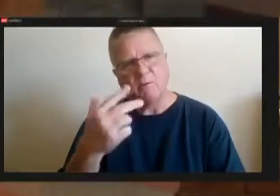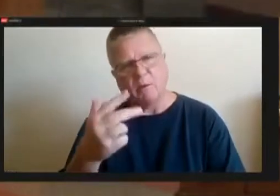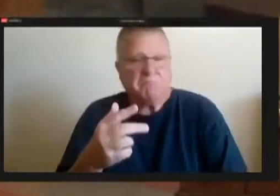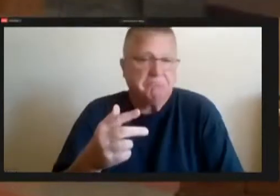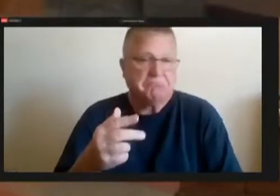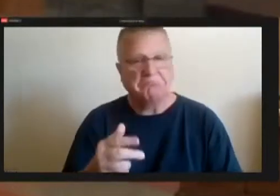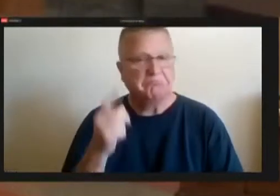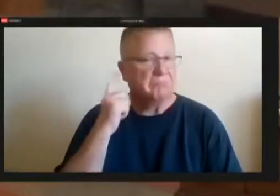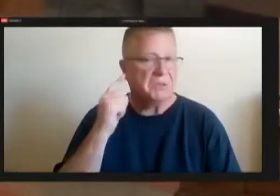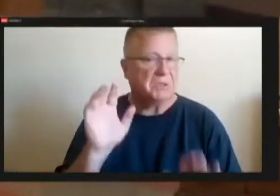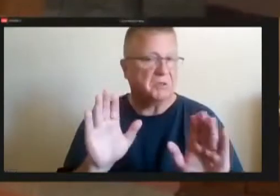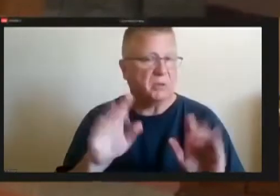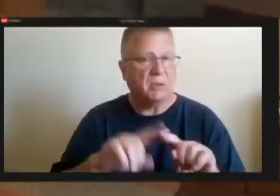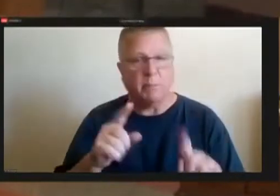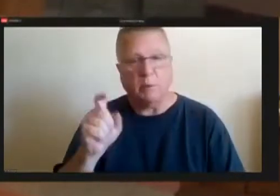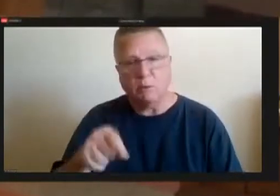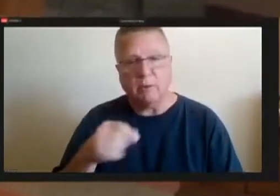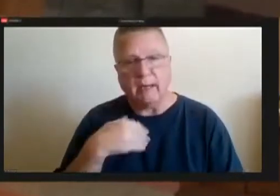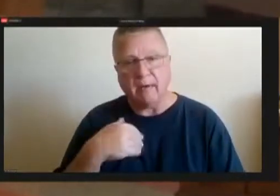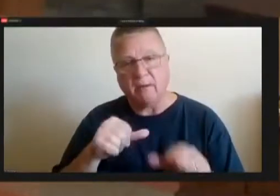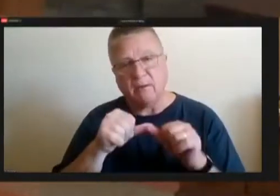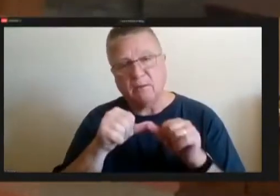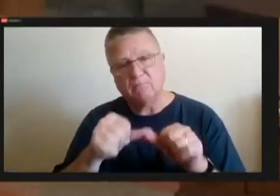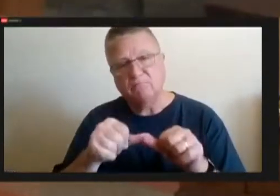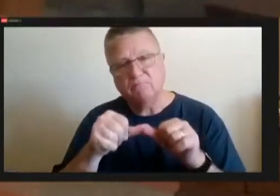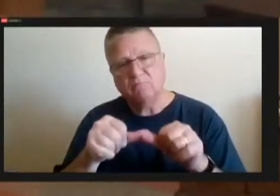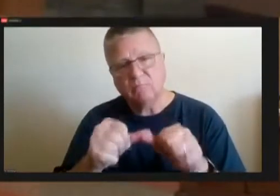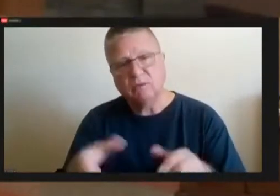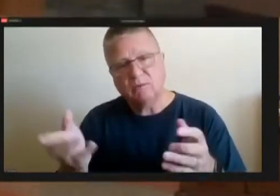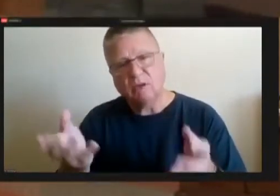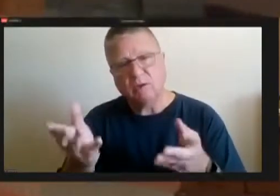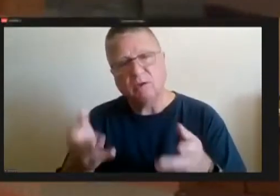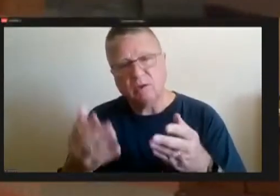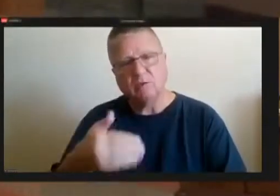have it as an ongoing conversation with the incoming administration, depending on their